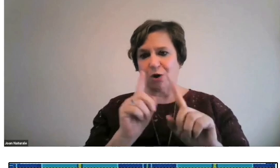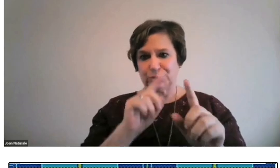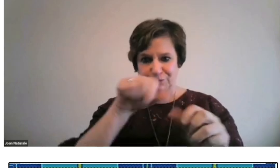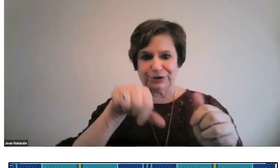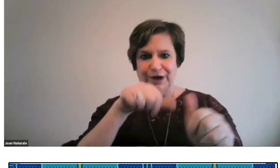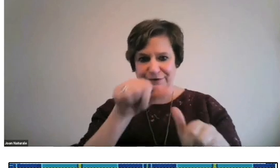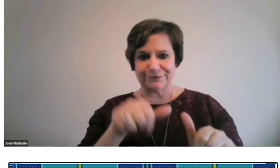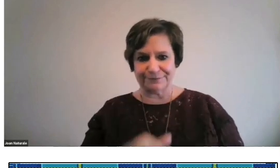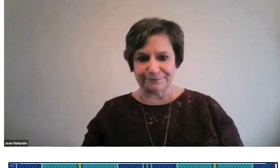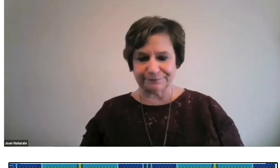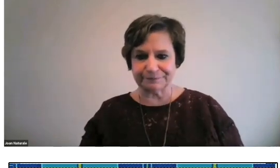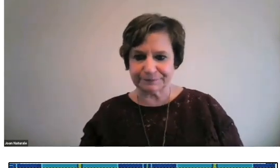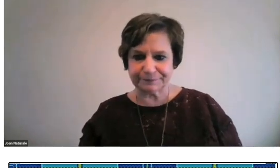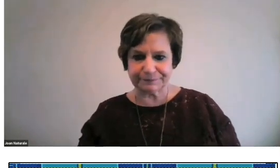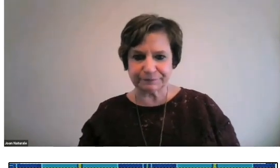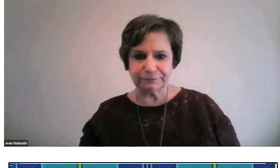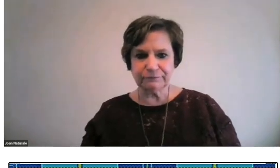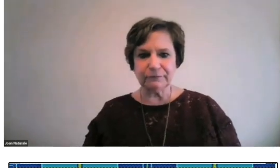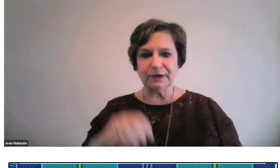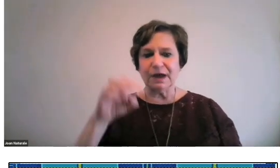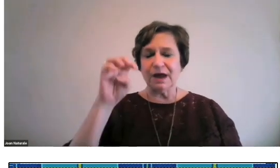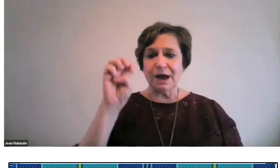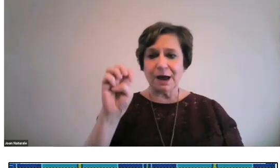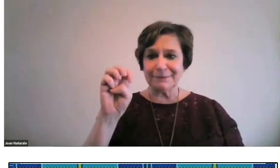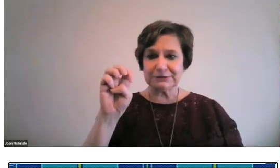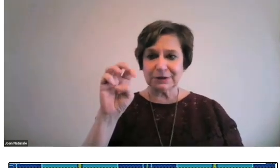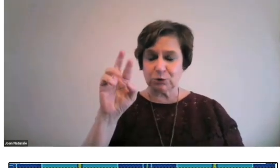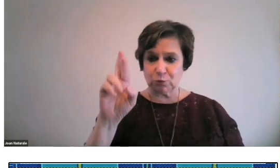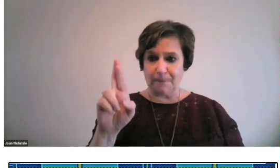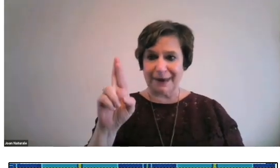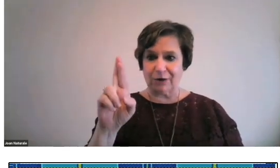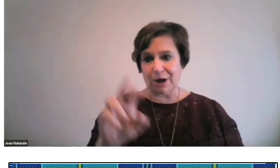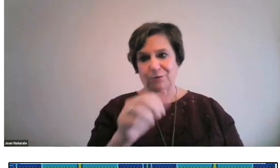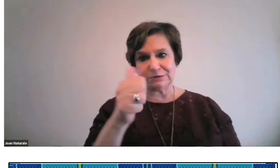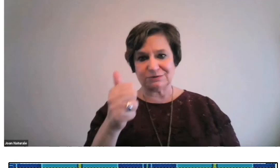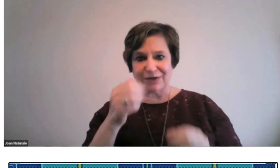They often visited each other.